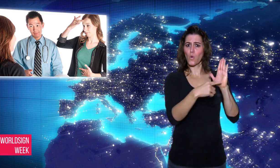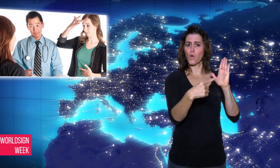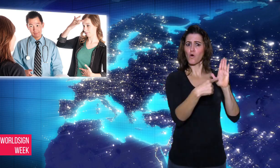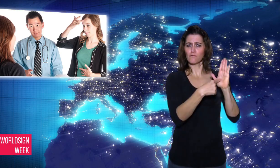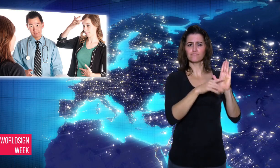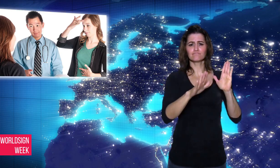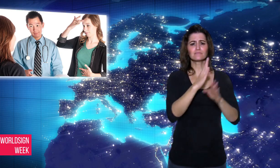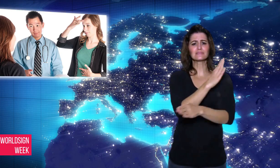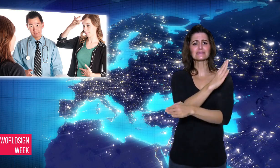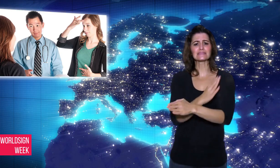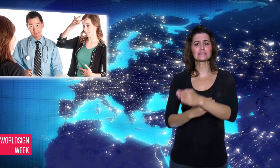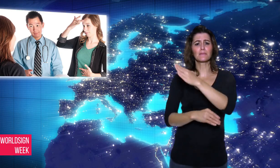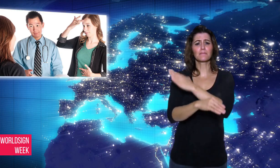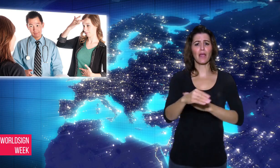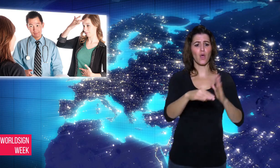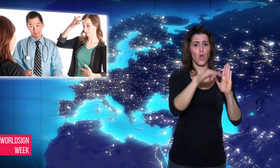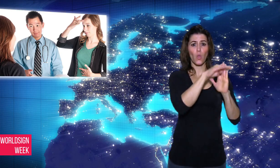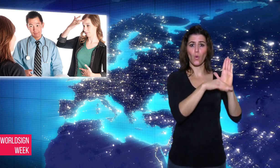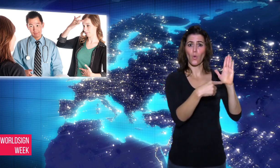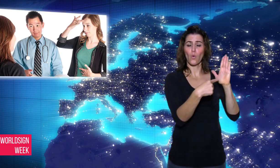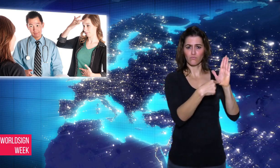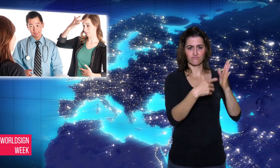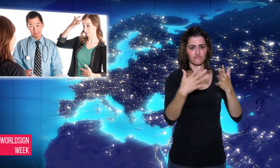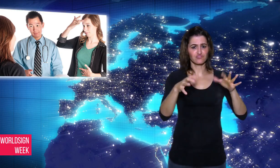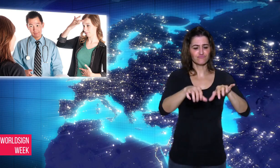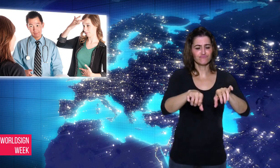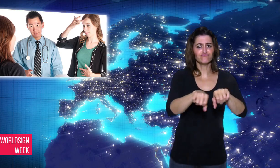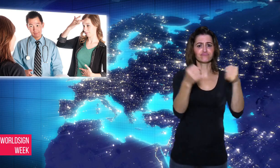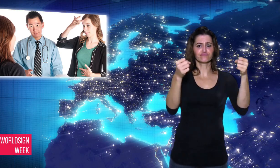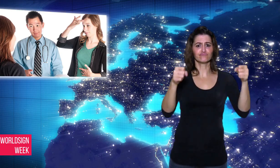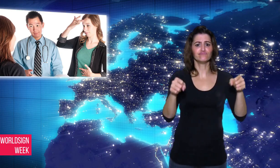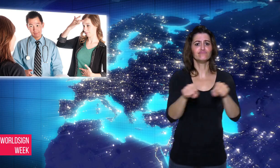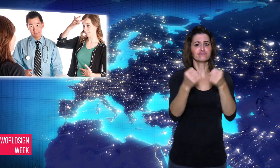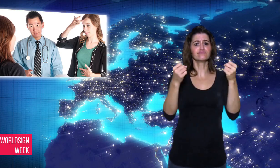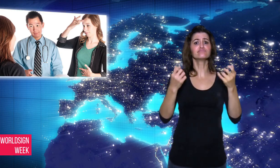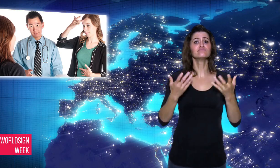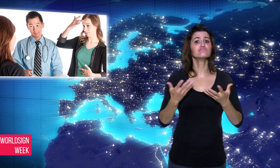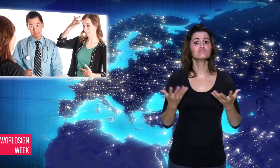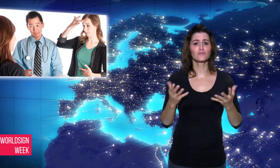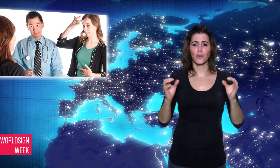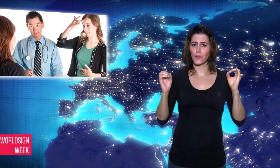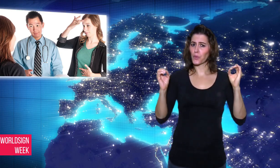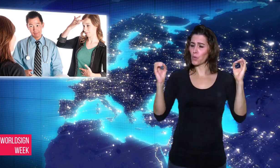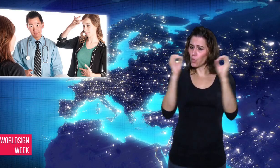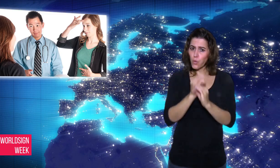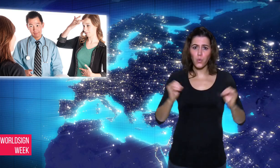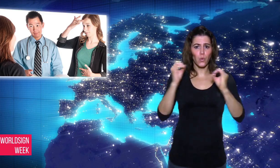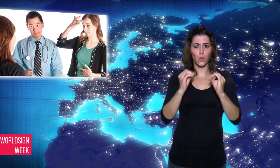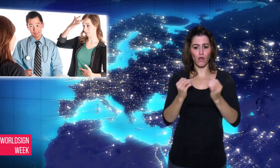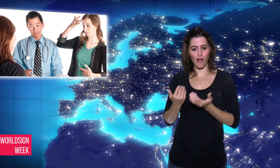sign-language interpreters.